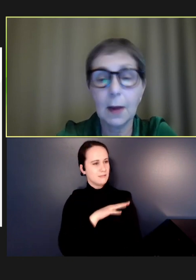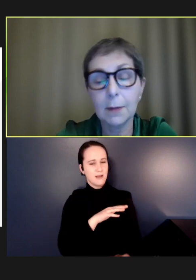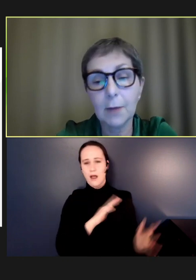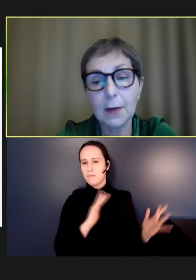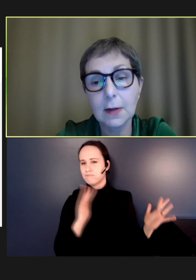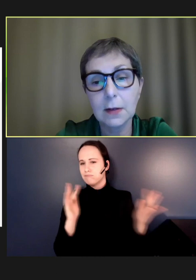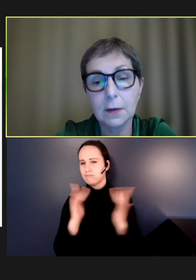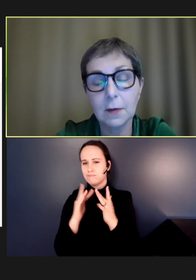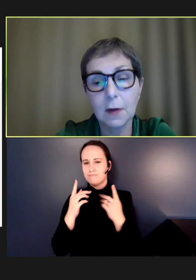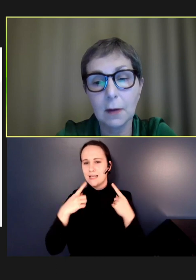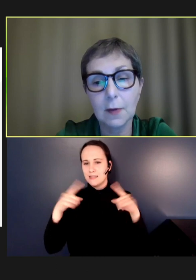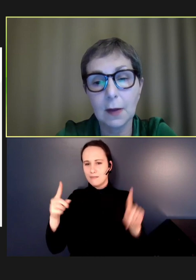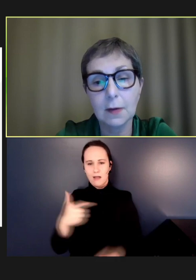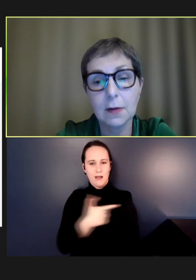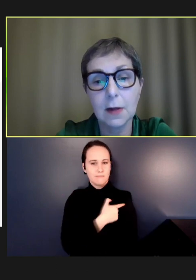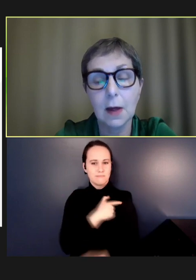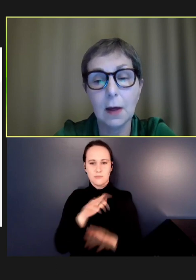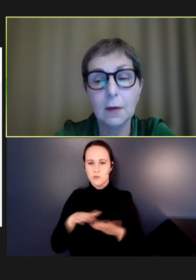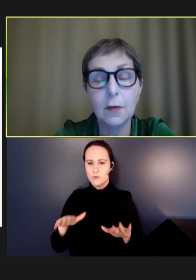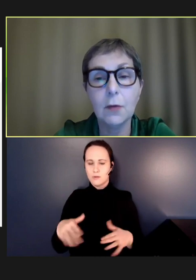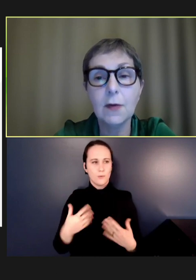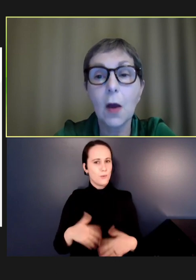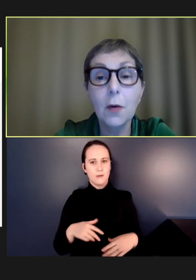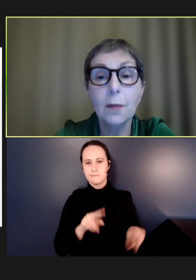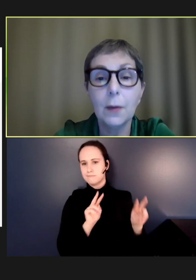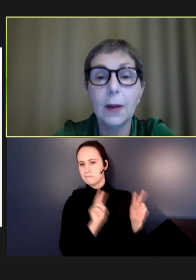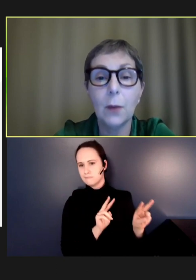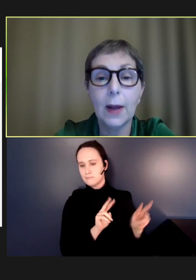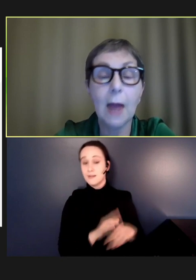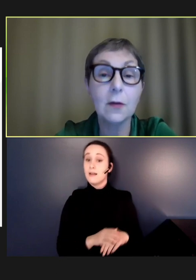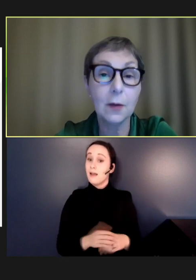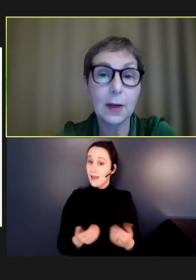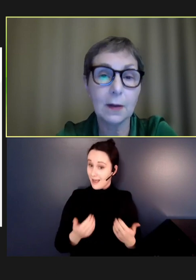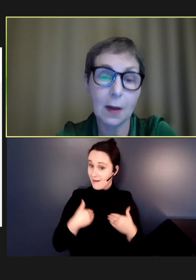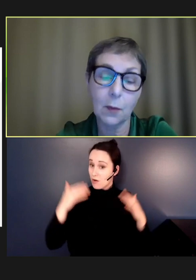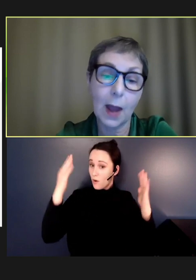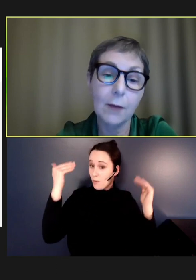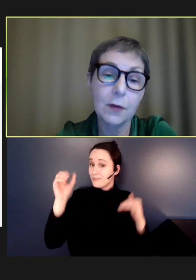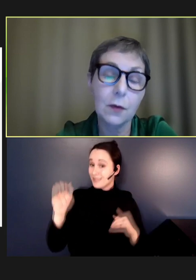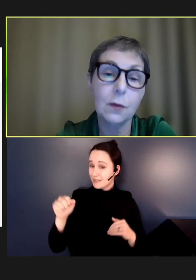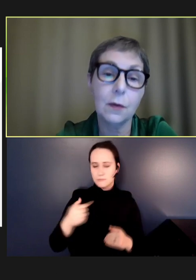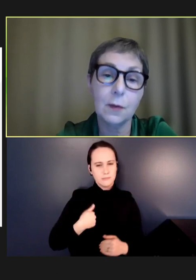them vaccinated in those circumstances. So, there is hope. We can do it. And we have a tool that